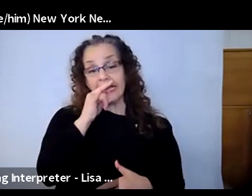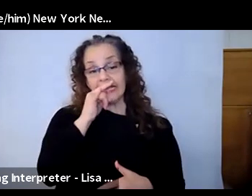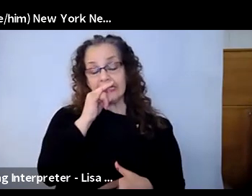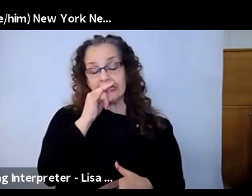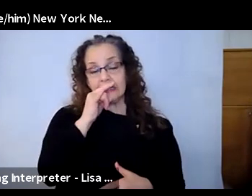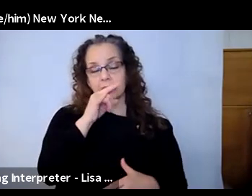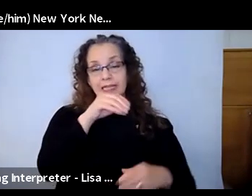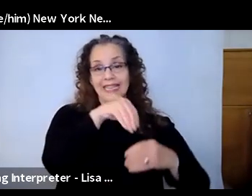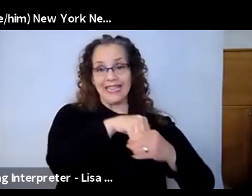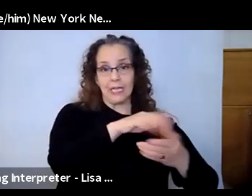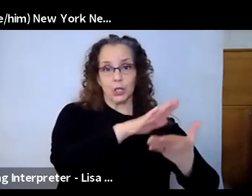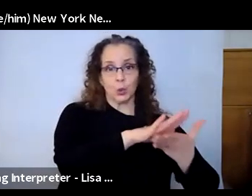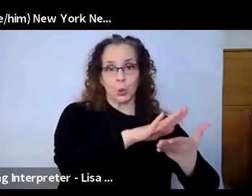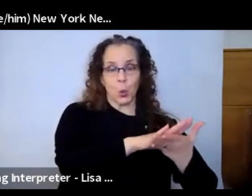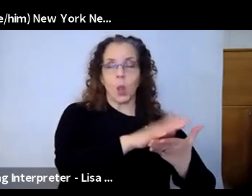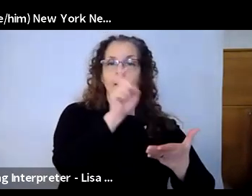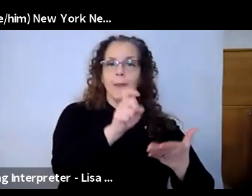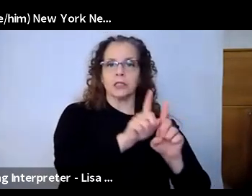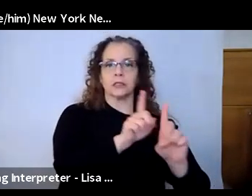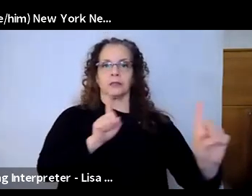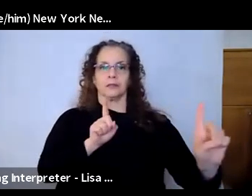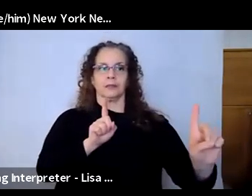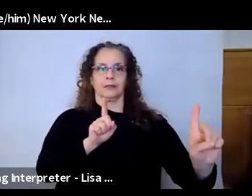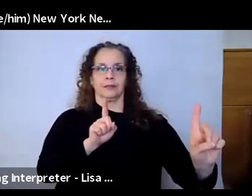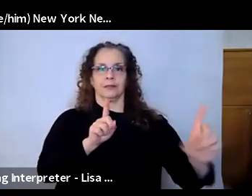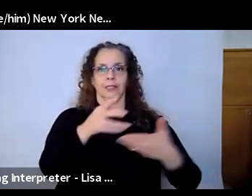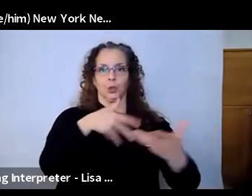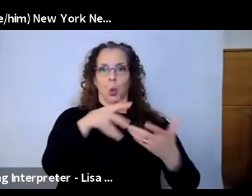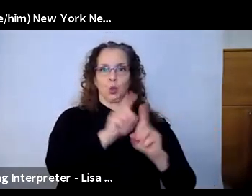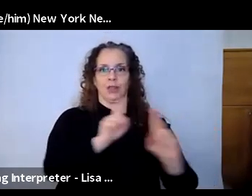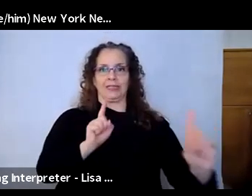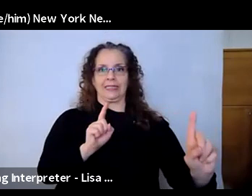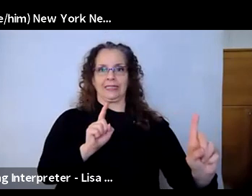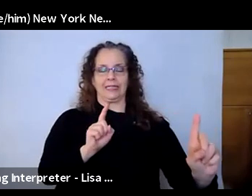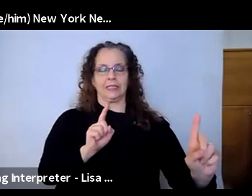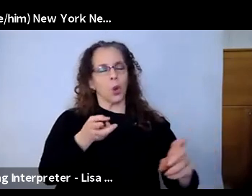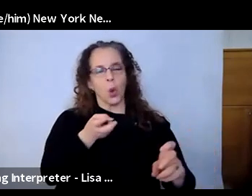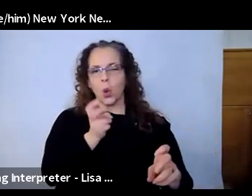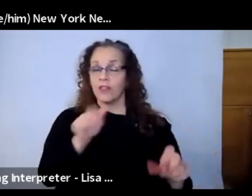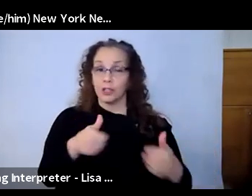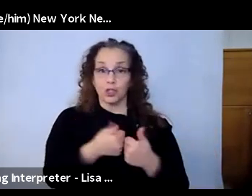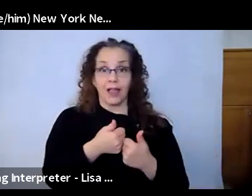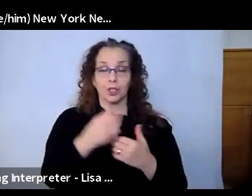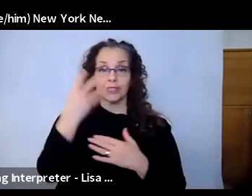classroom have to be socially distanced, so it's very difficult to get a camera angle where the teaching artists can